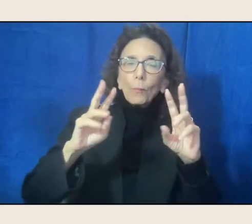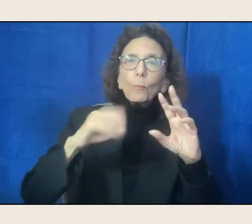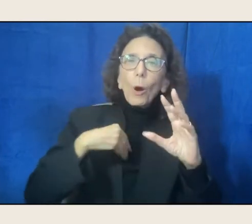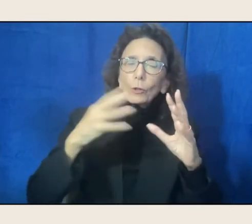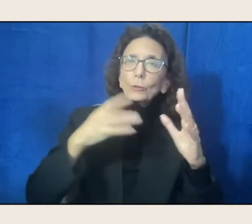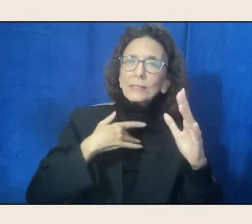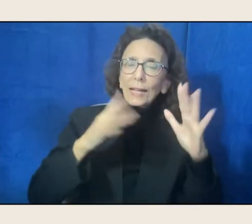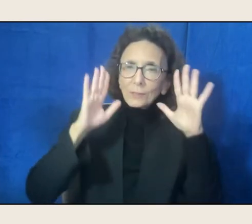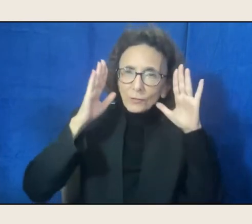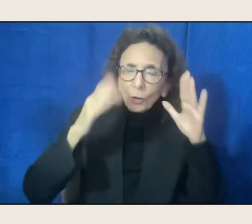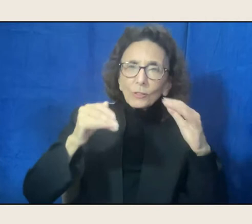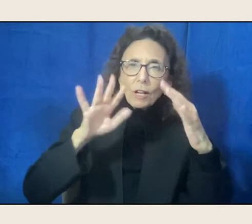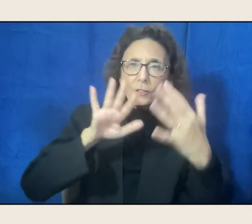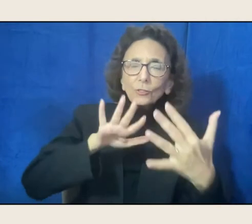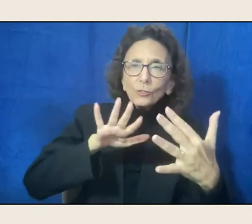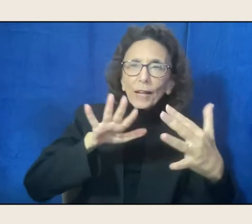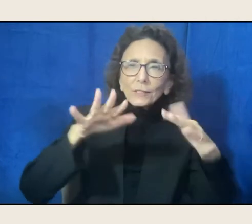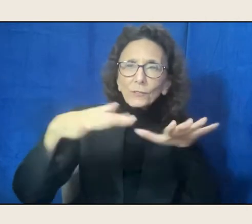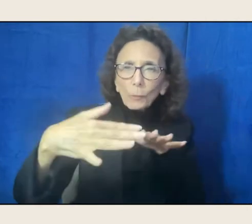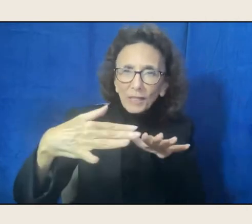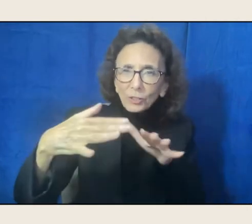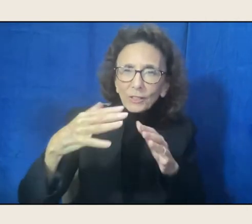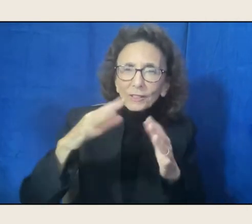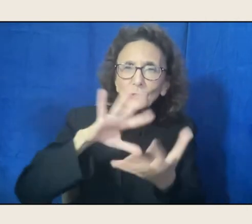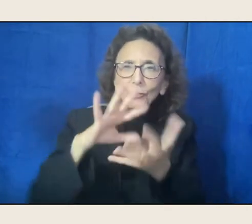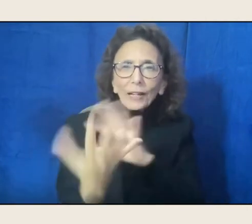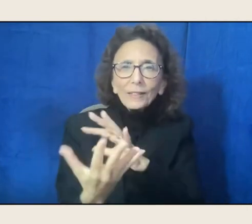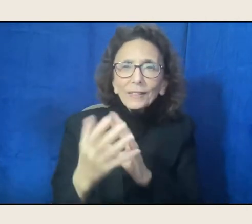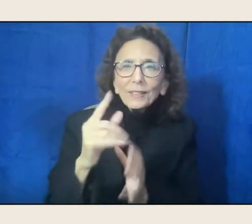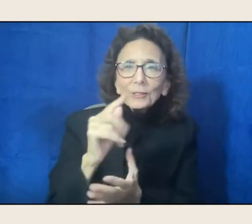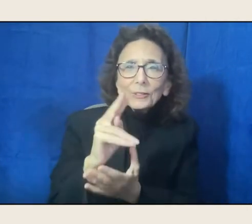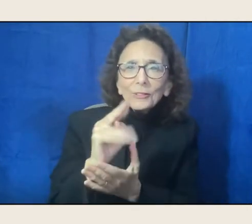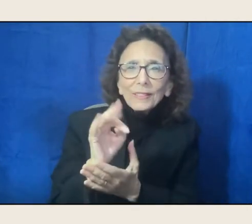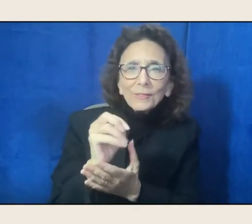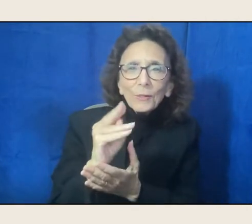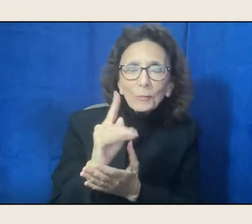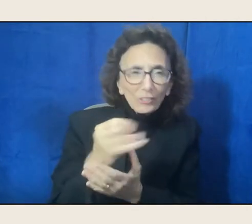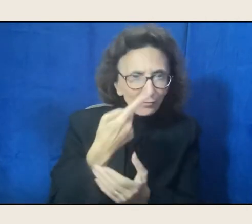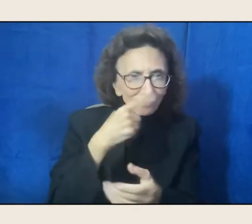Can you say more about that? Yes, well sometimes, you know how people